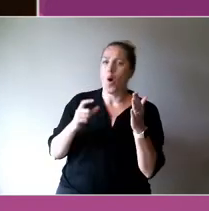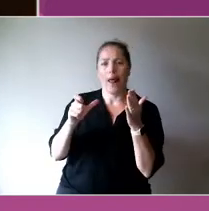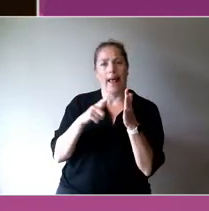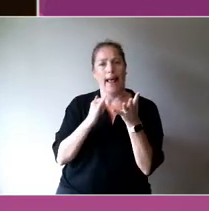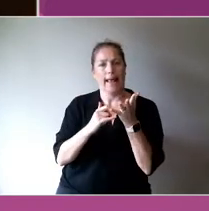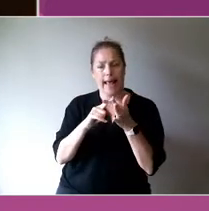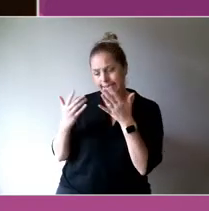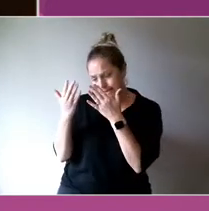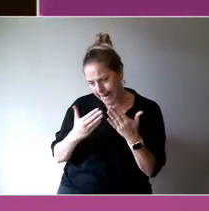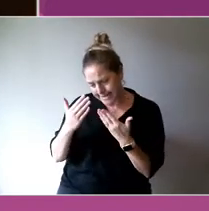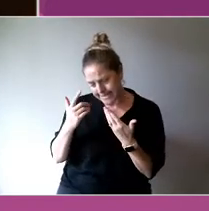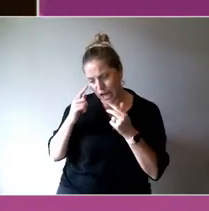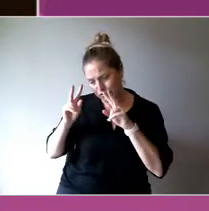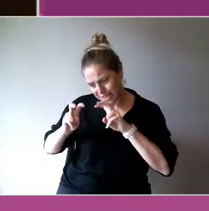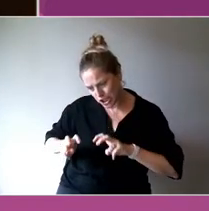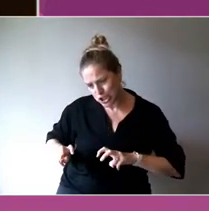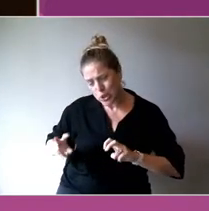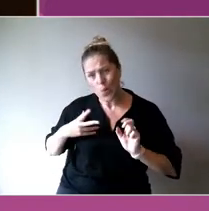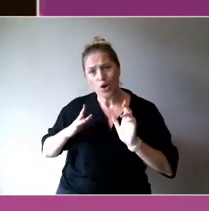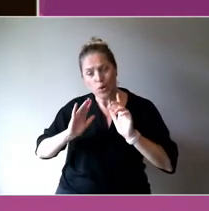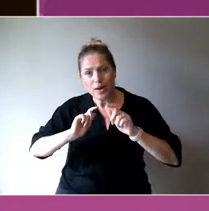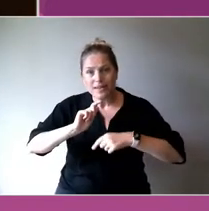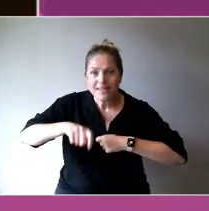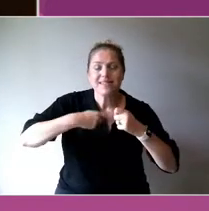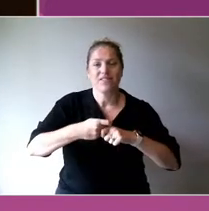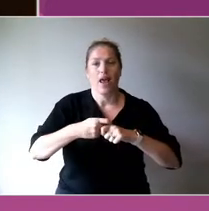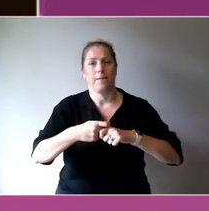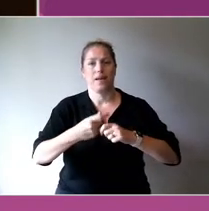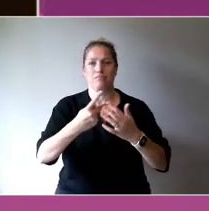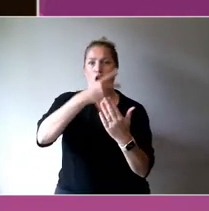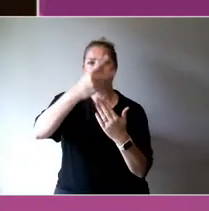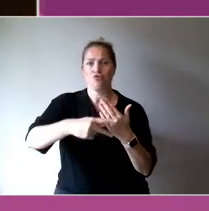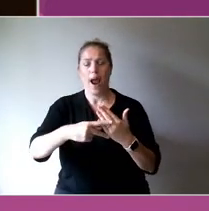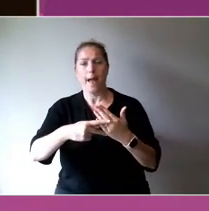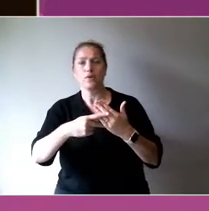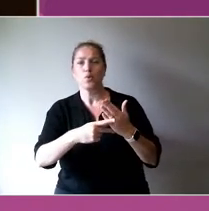Rachel? Just a small question.